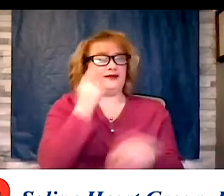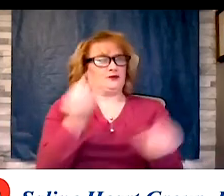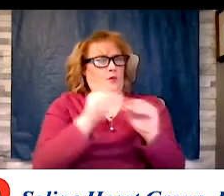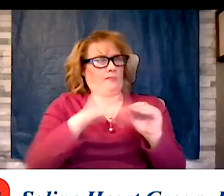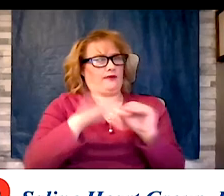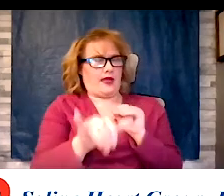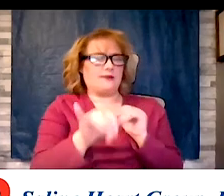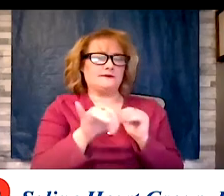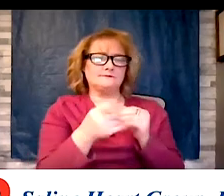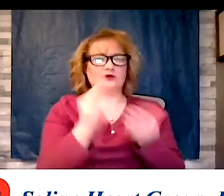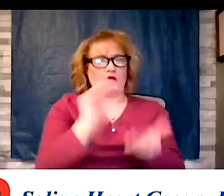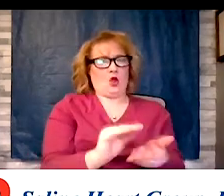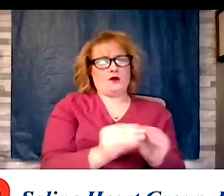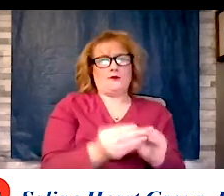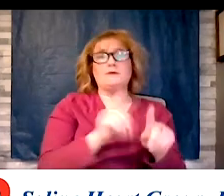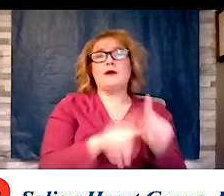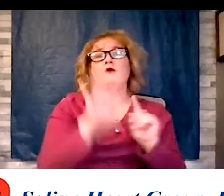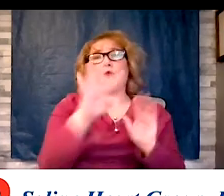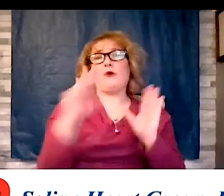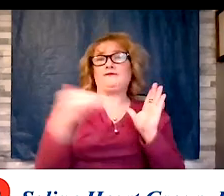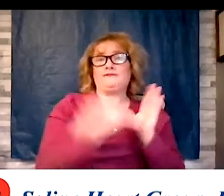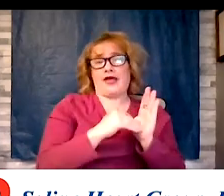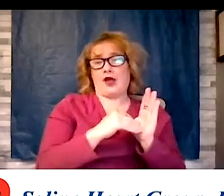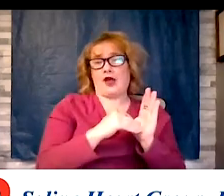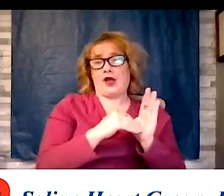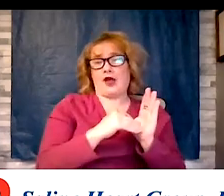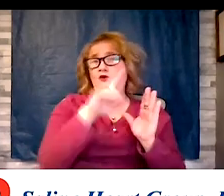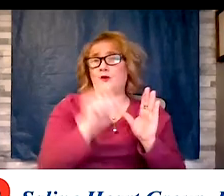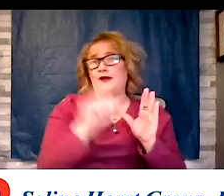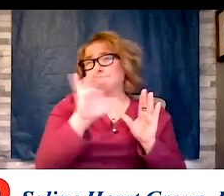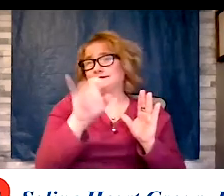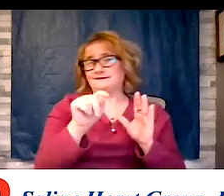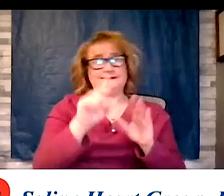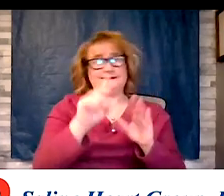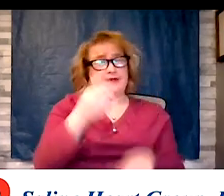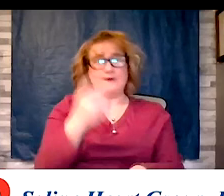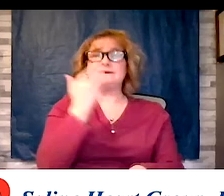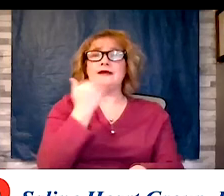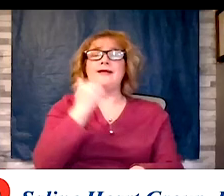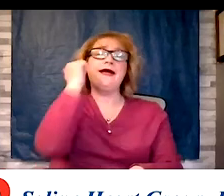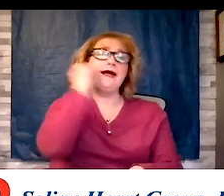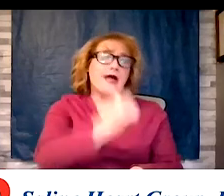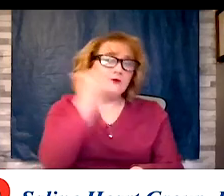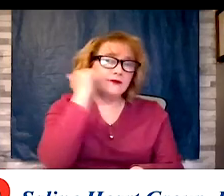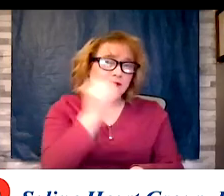4,000 citizens are diagnosed with diabetes every day. And I tell you we see folks coming in our clinic every day with this